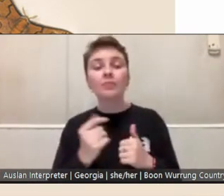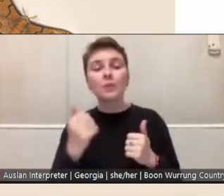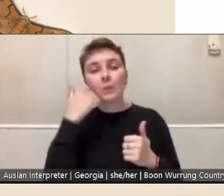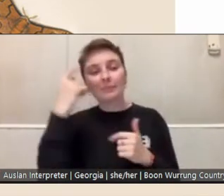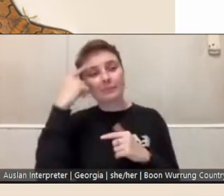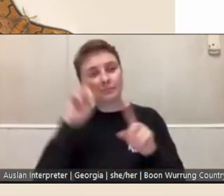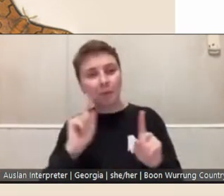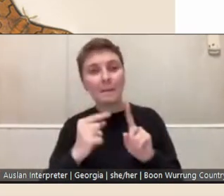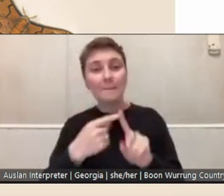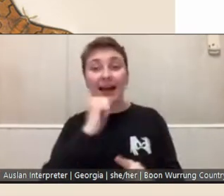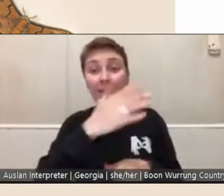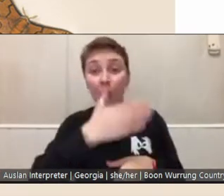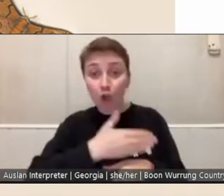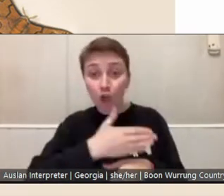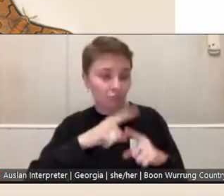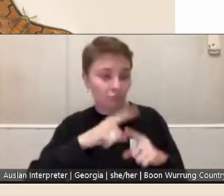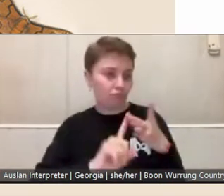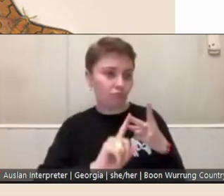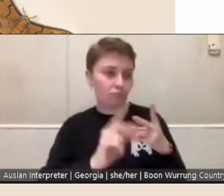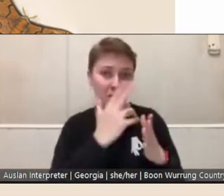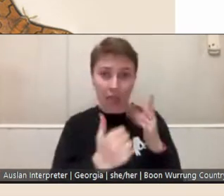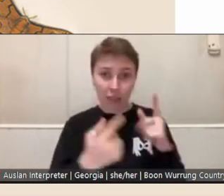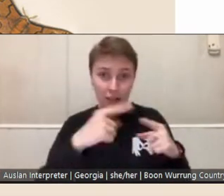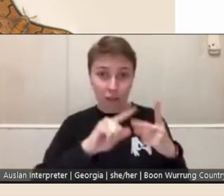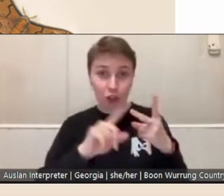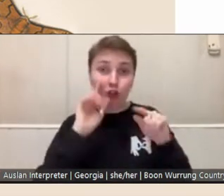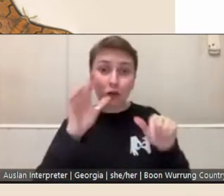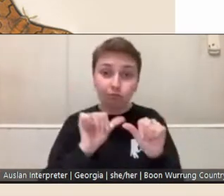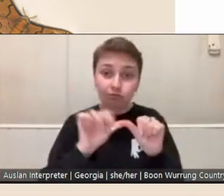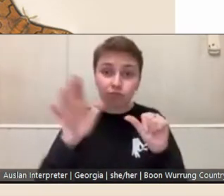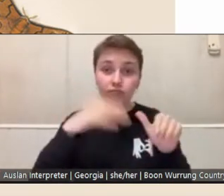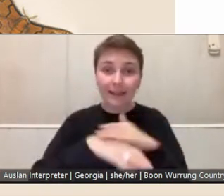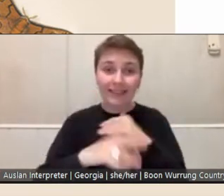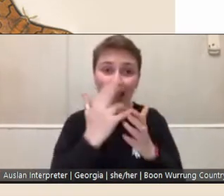whether this work has demonstrated excellence in their artistic field, and if the proposed